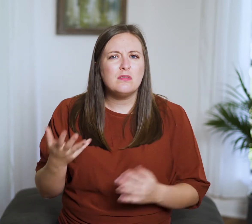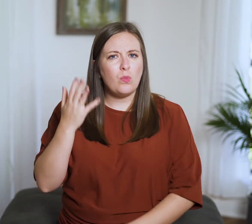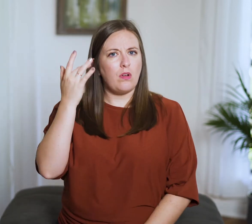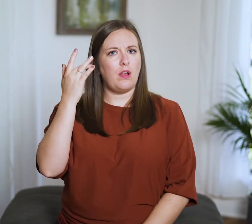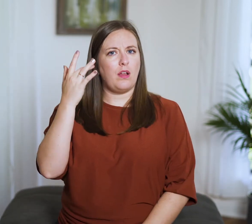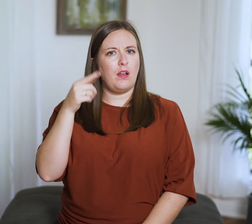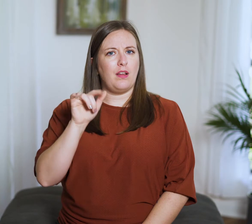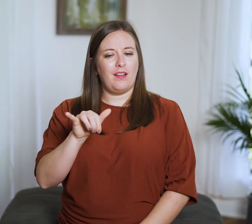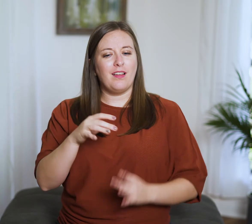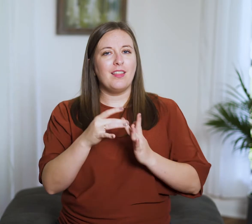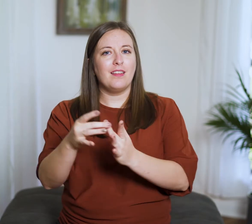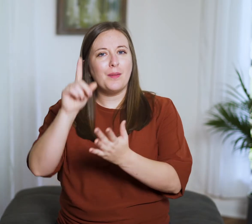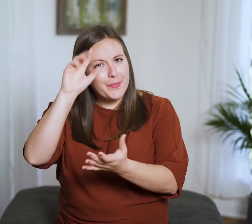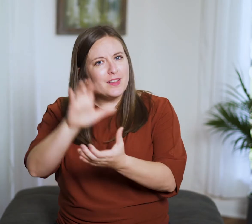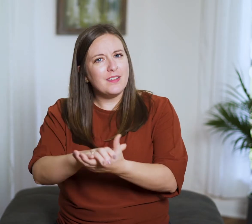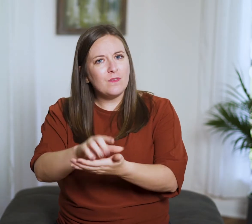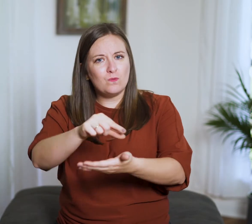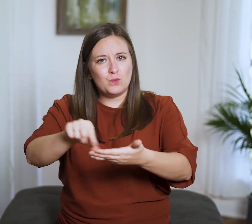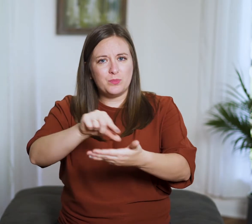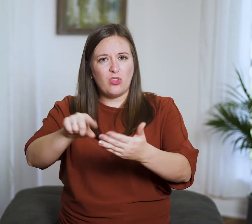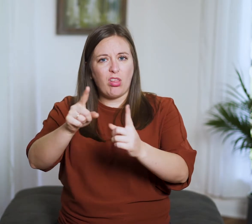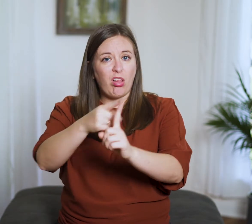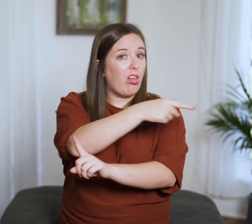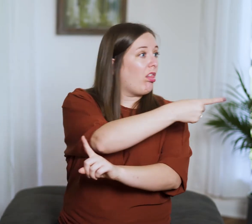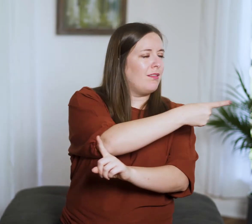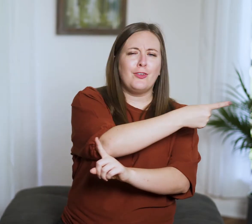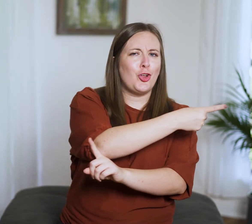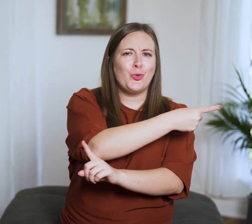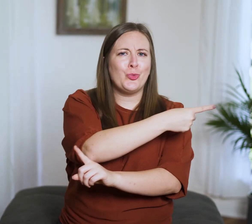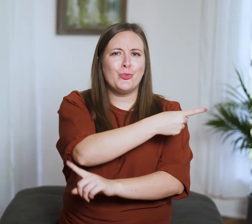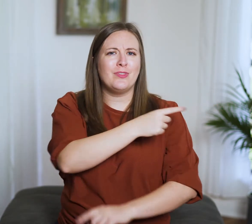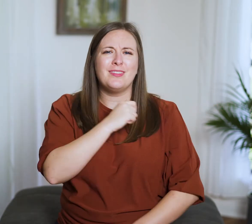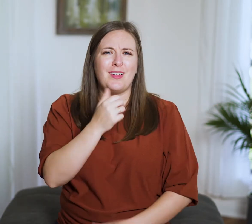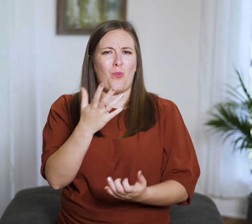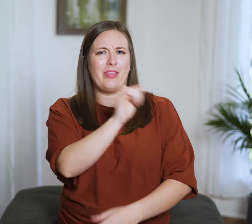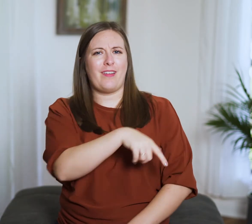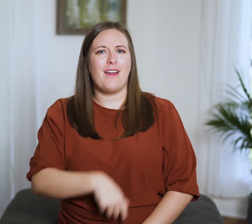or we’ll be led to believe something scripture isn’t actually saying.